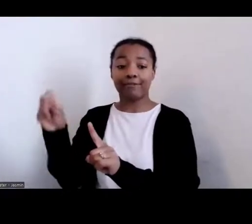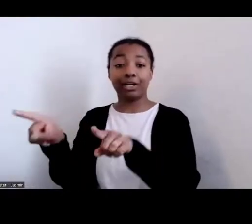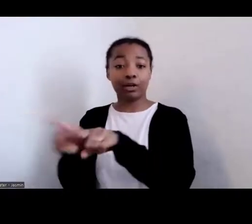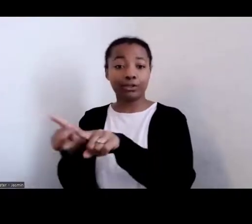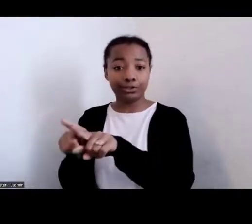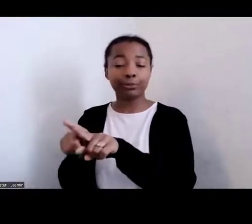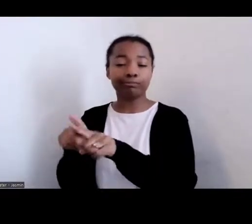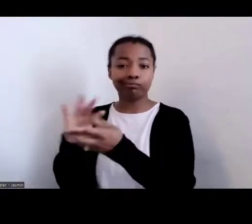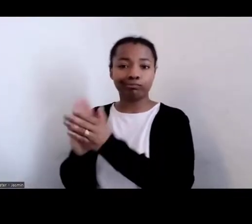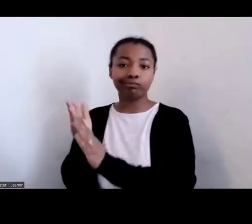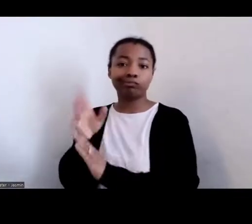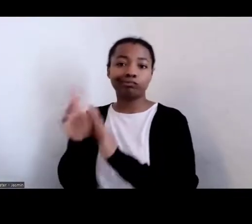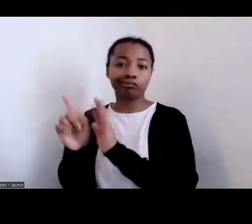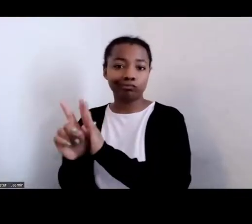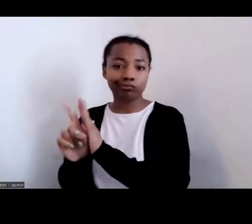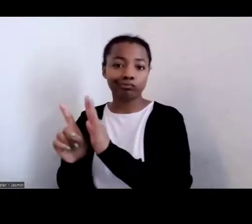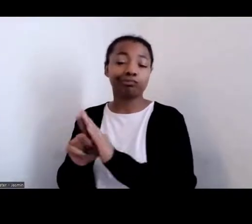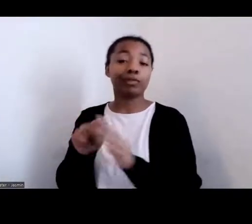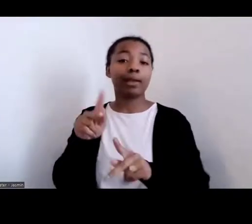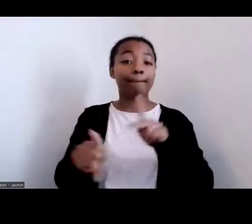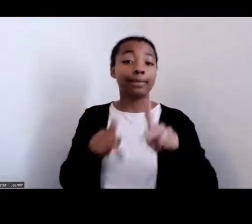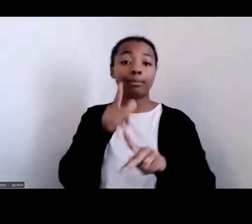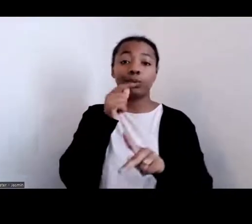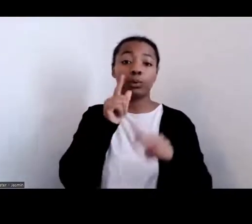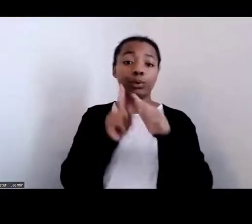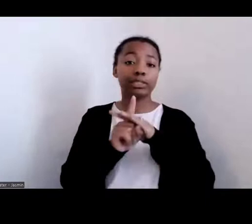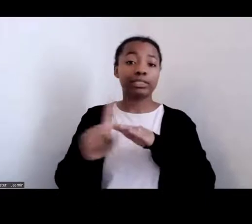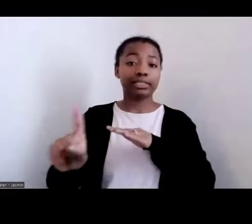For example, one of the direct relationships Native and African